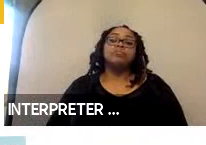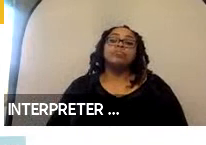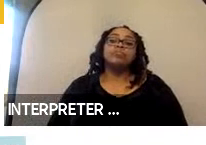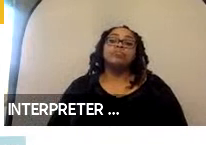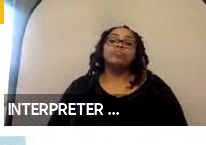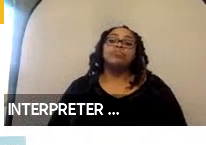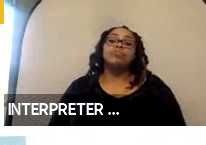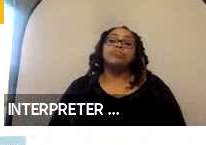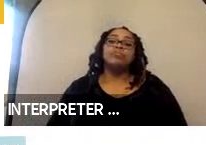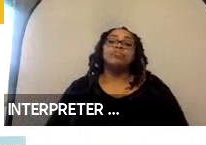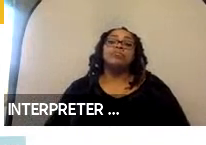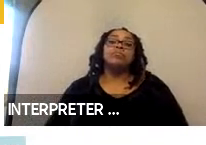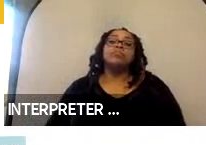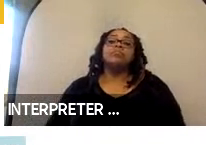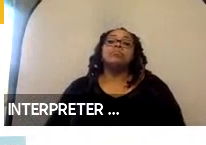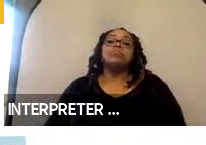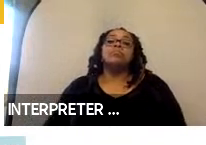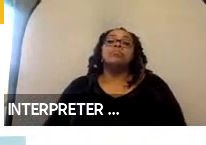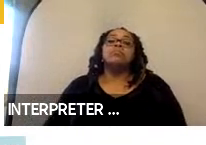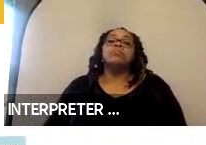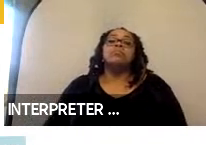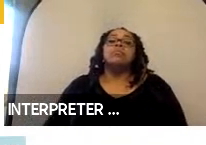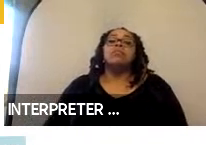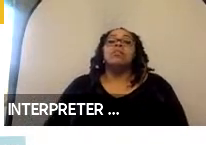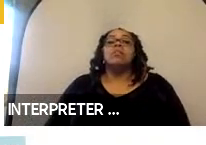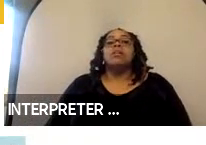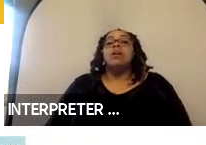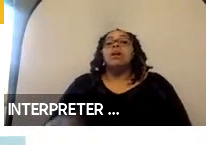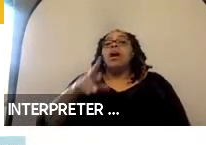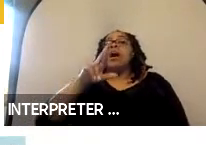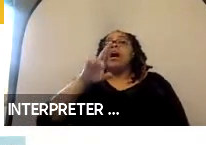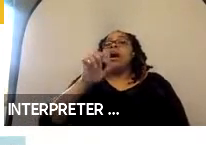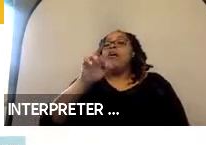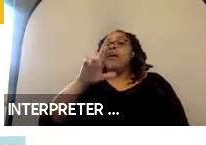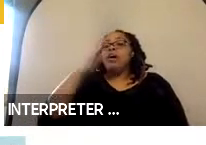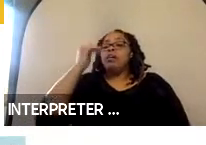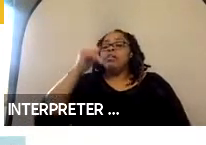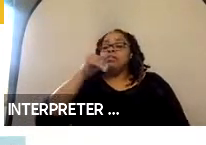is rear-facing stations shown on the right, and they allow independent use with any combination